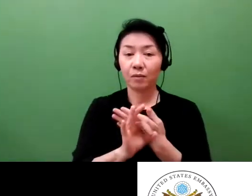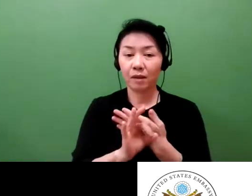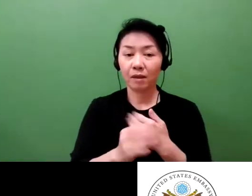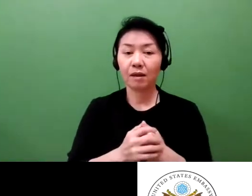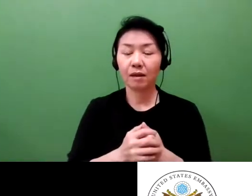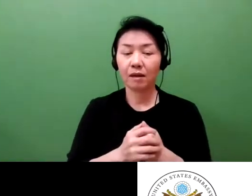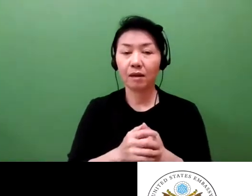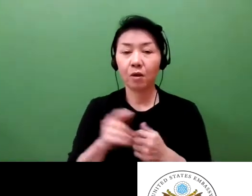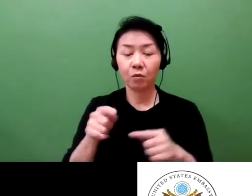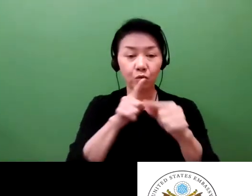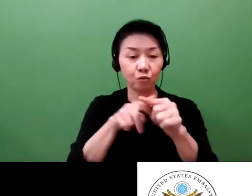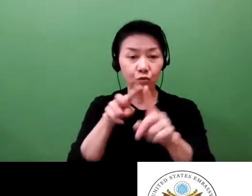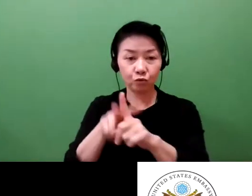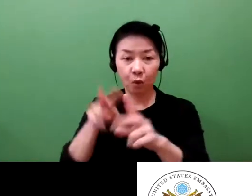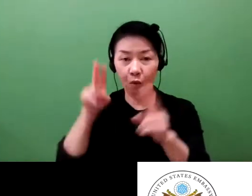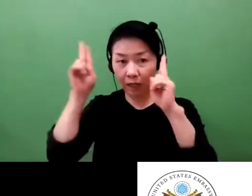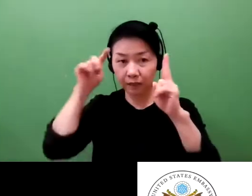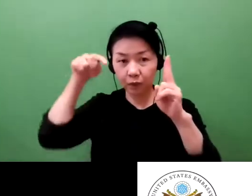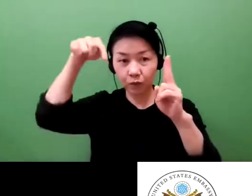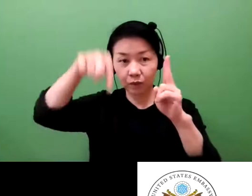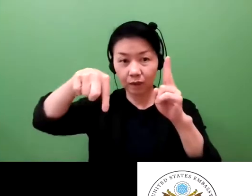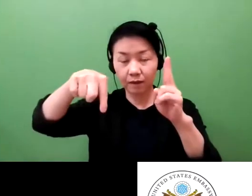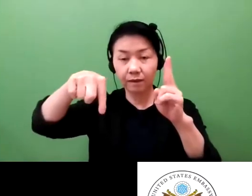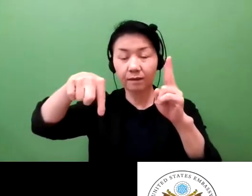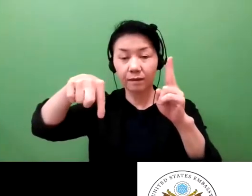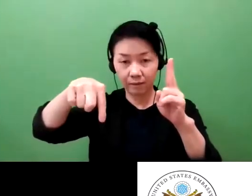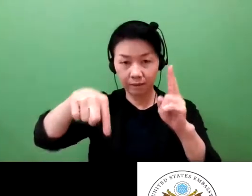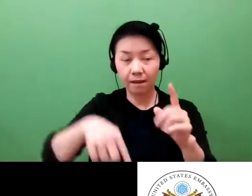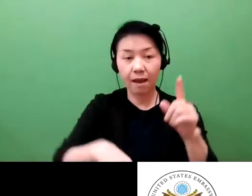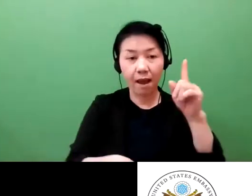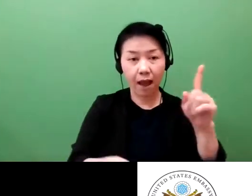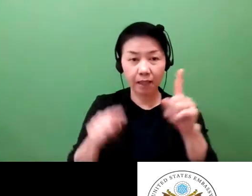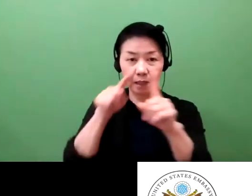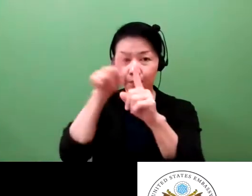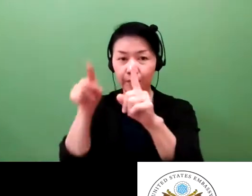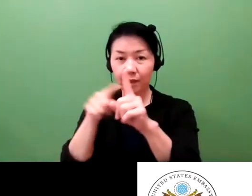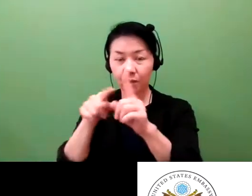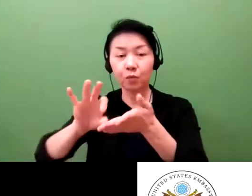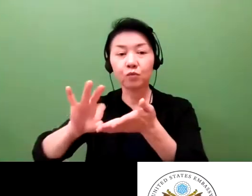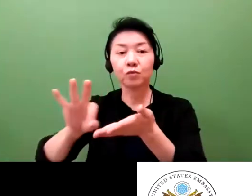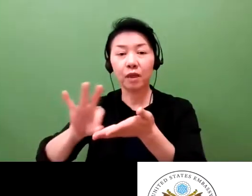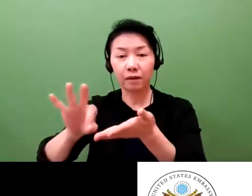or two of how a small enterprise has successfully